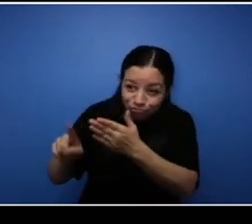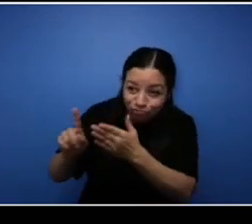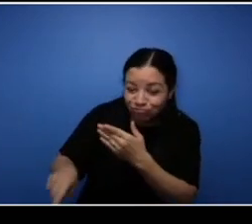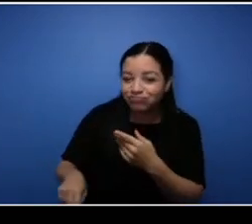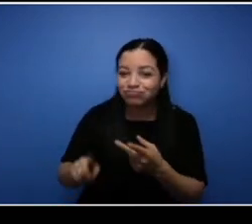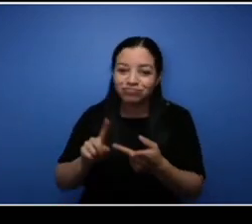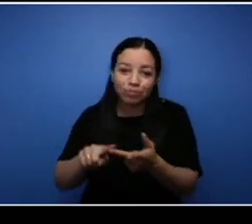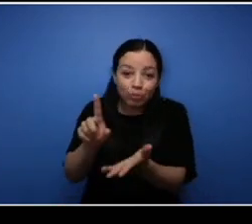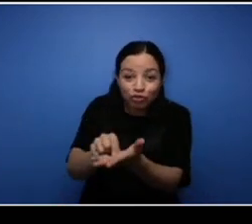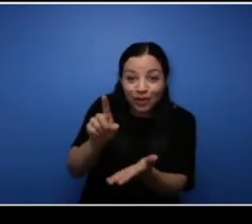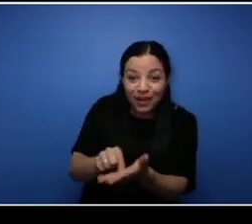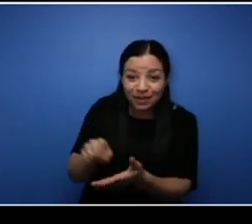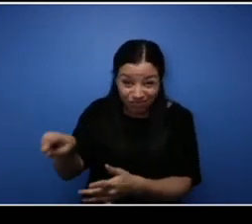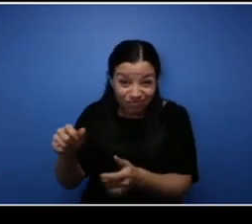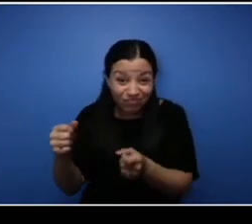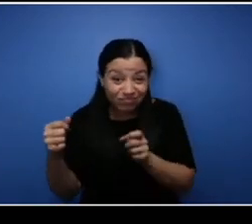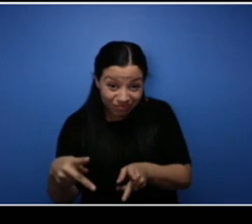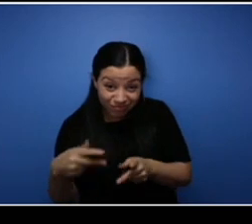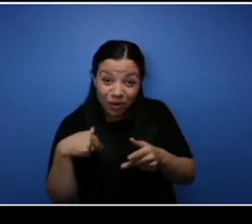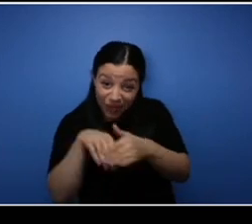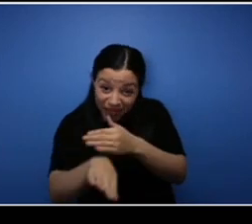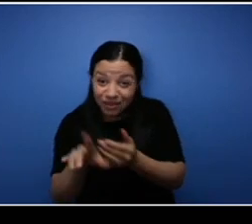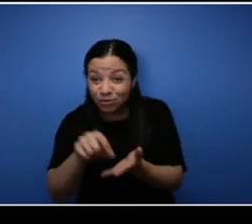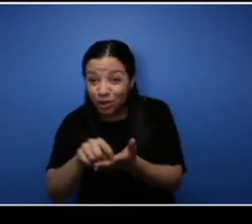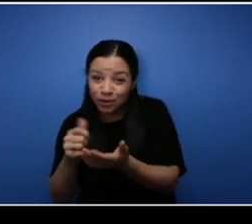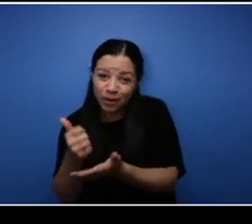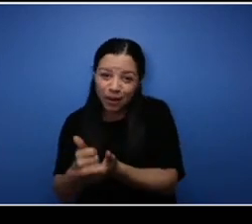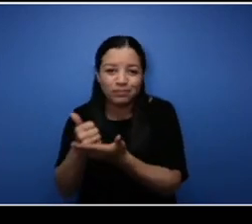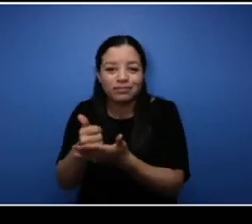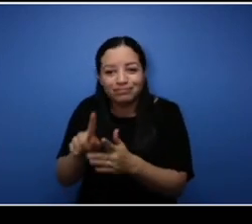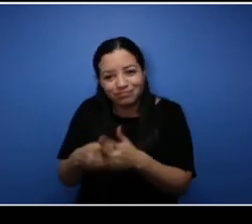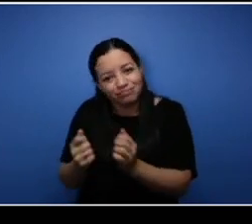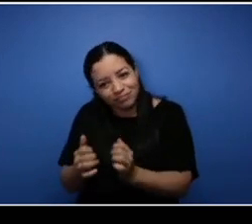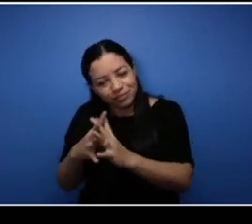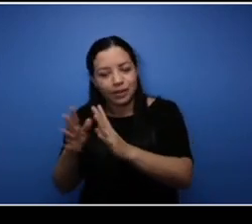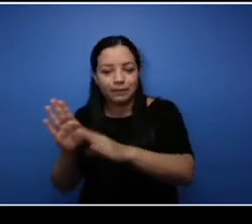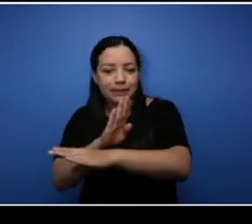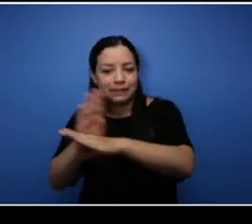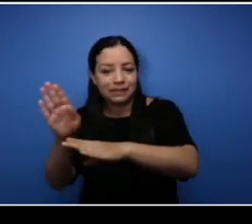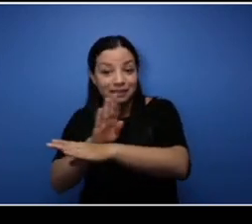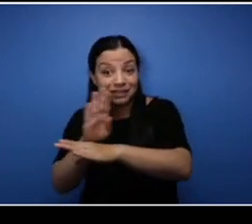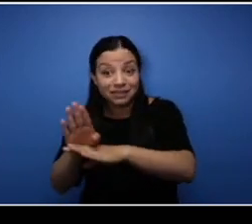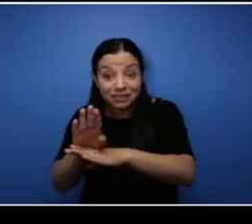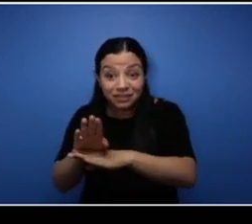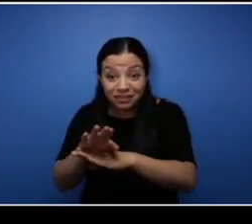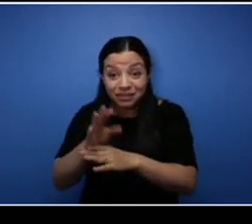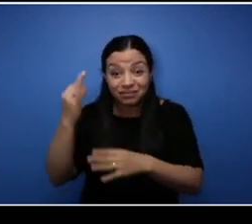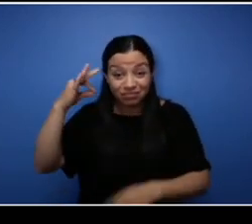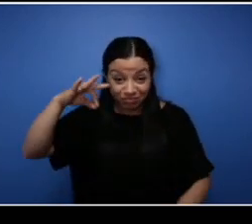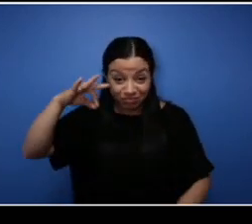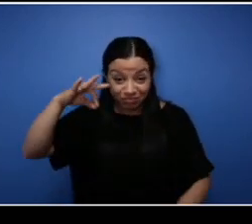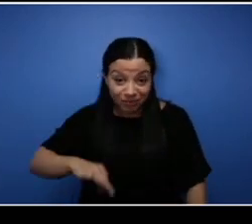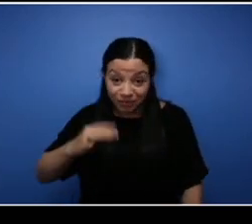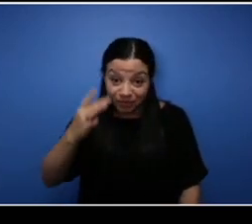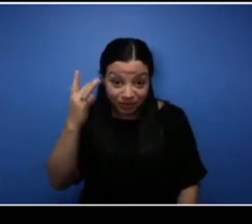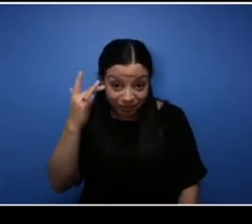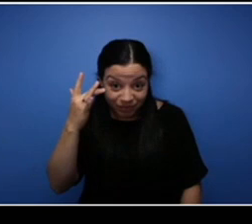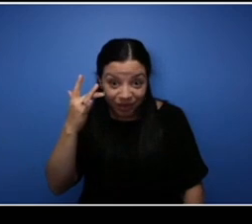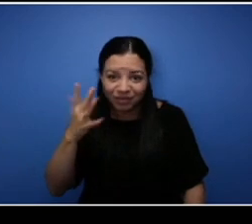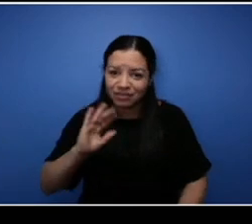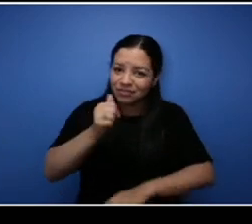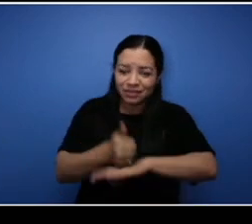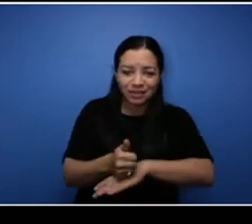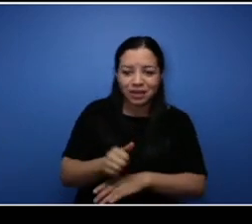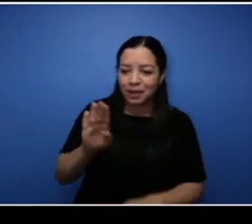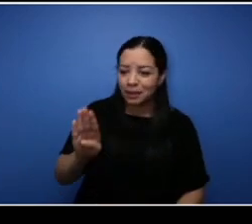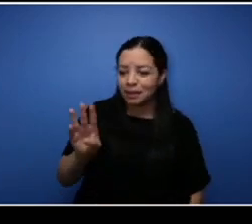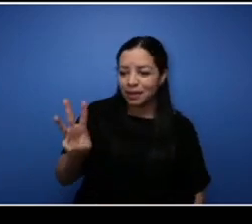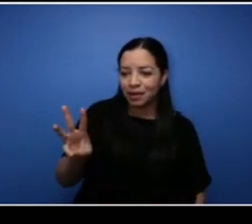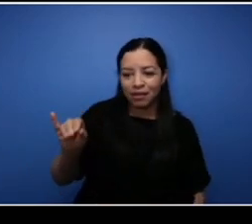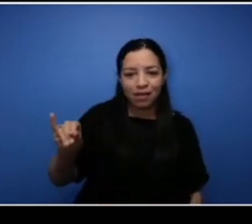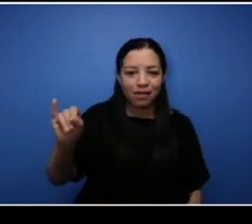up my business but I guess it came in my favor because that's why I developed BWIE, to fill